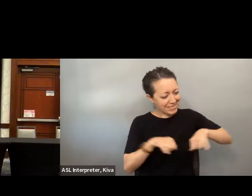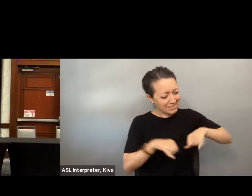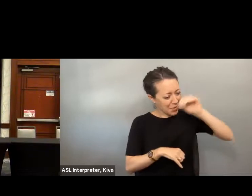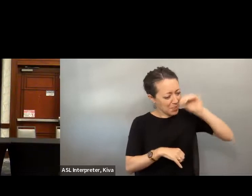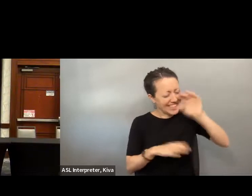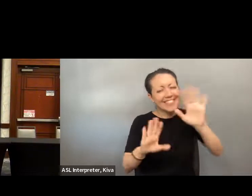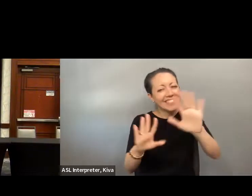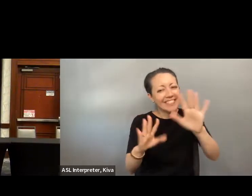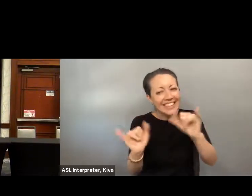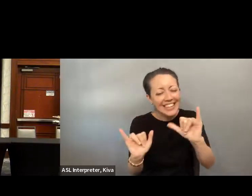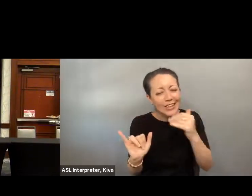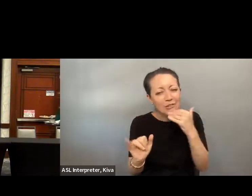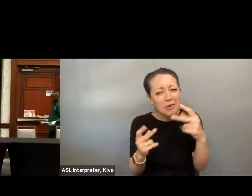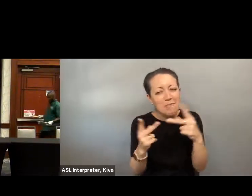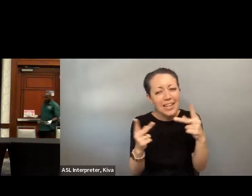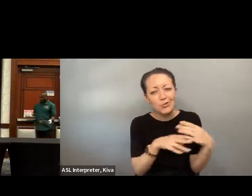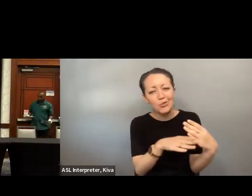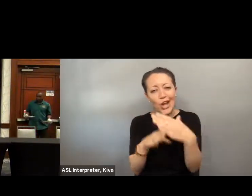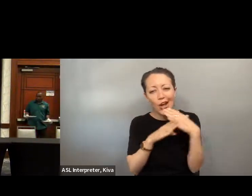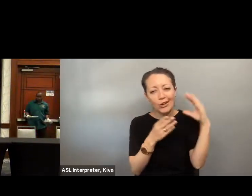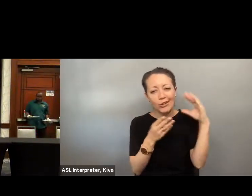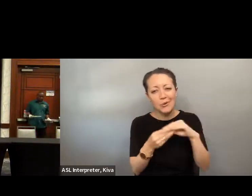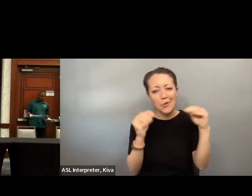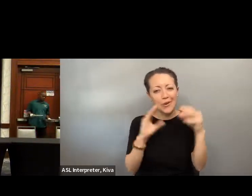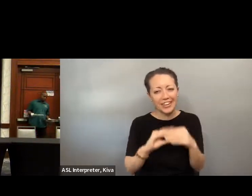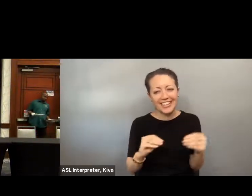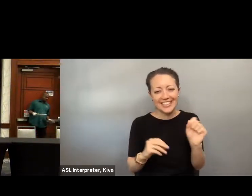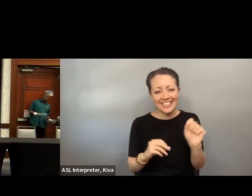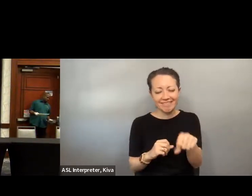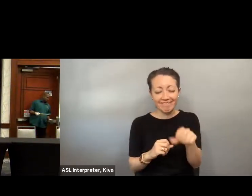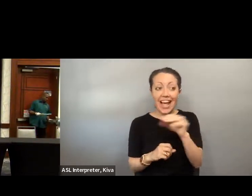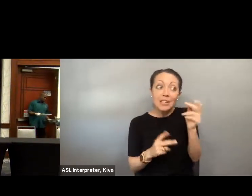access to the vote. I can be found compatible in a long later, but I can be found on Twitter, which, though off feels like an echo chamber, I assure you, it's a great place. Here.